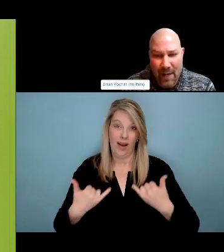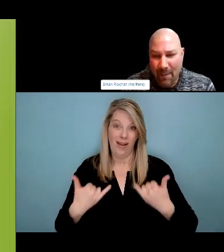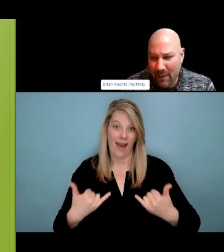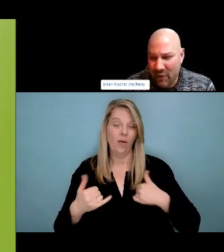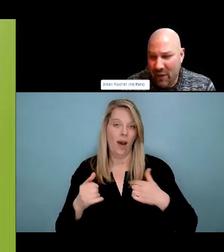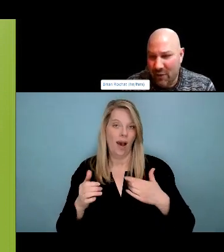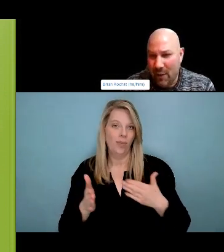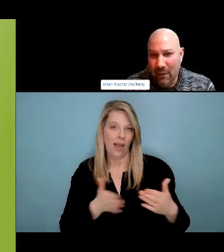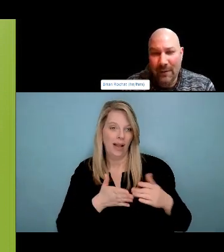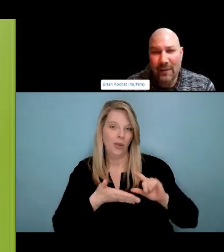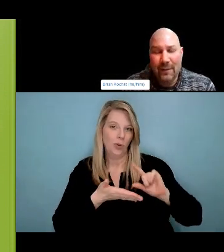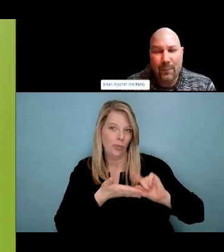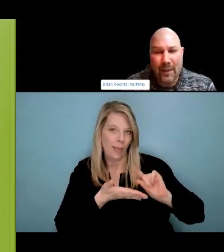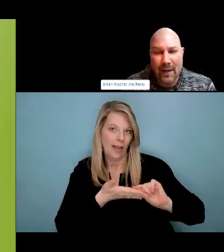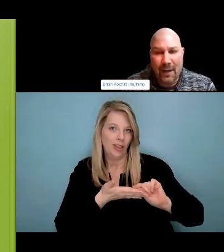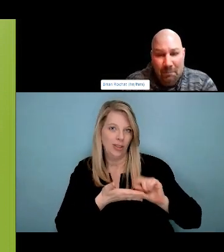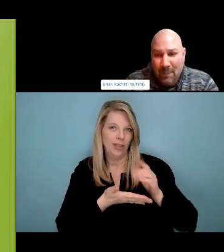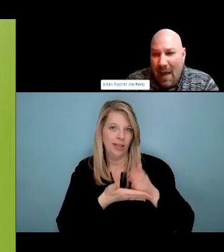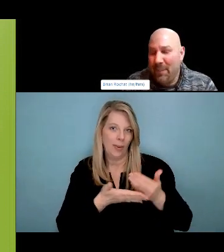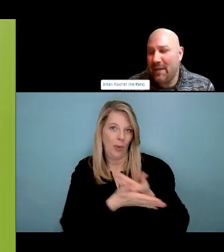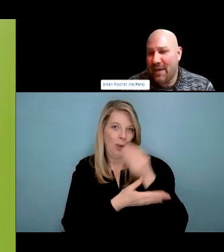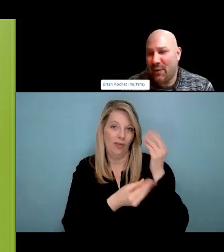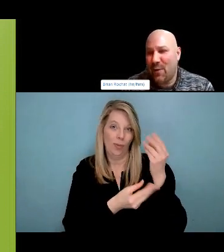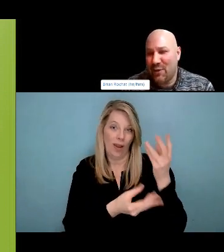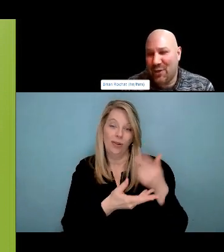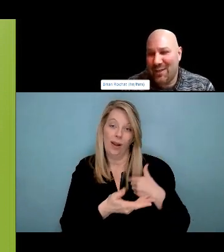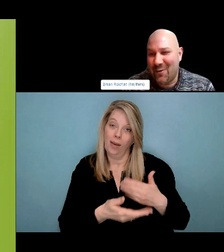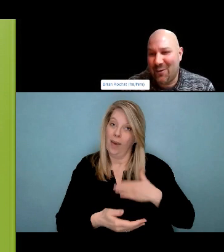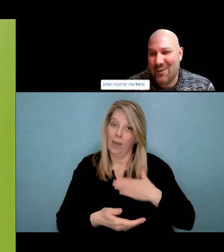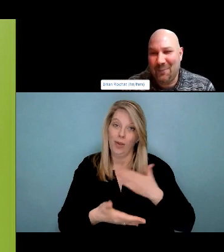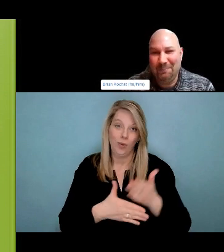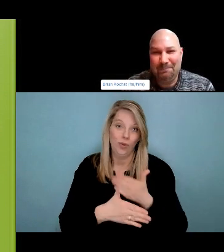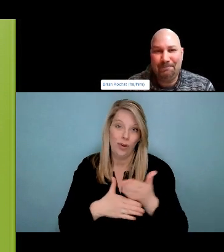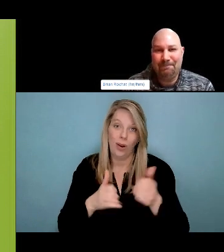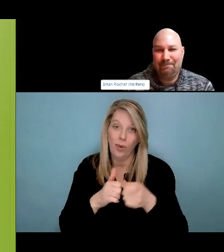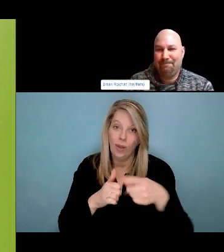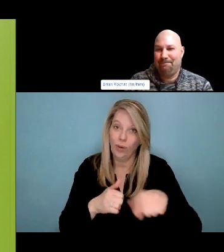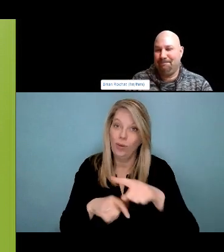It's not only an oral history, it's kind of like we, it's not enough to know.